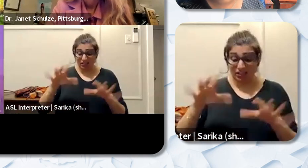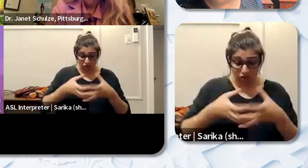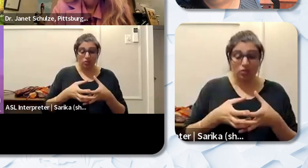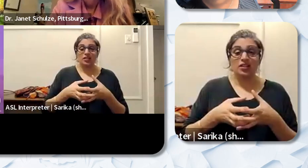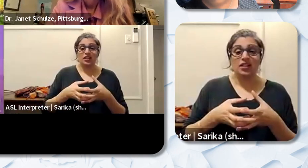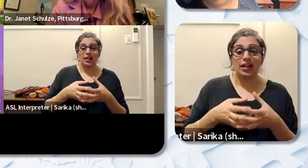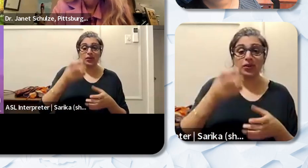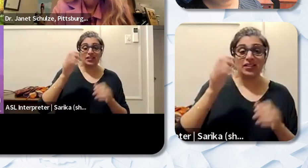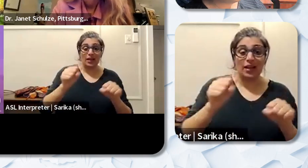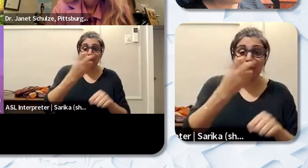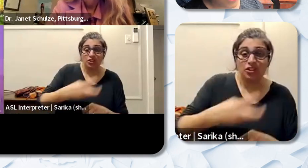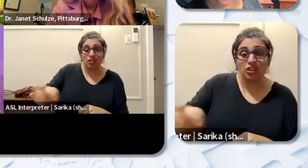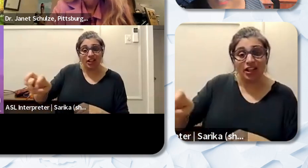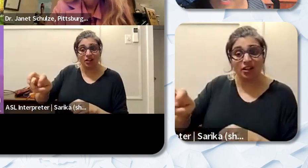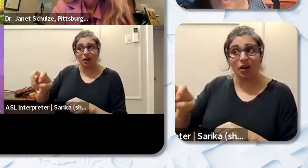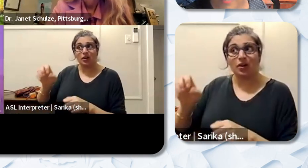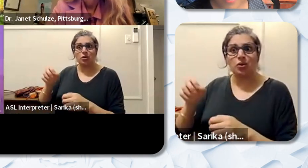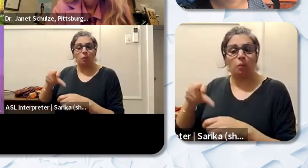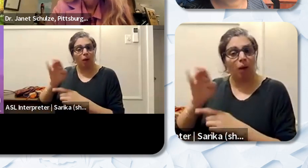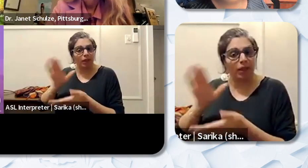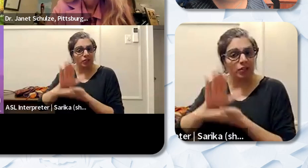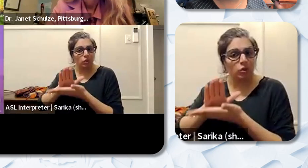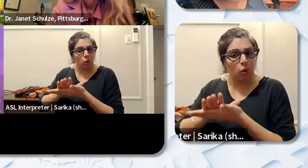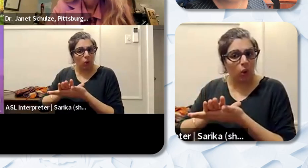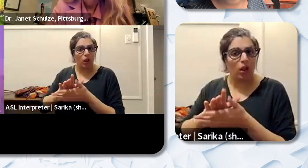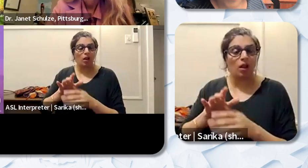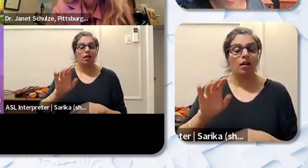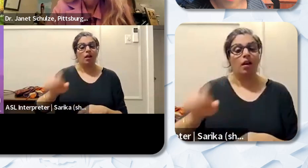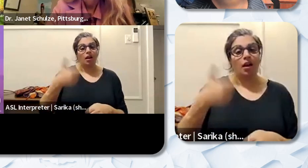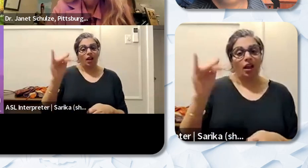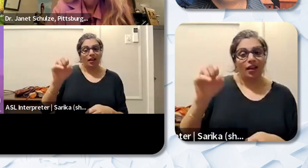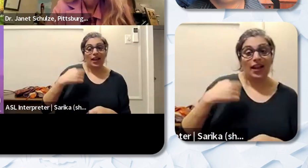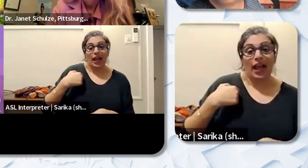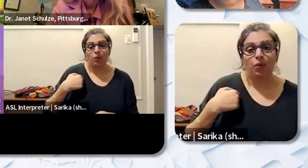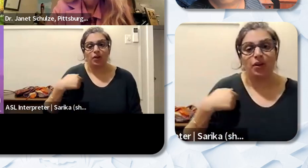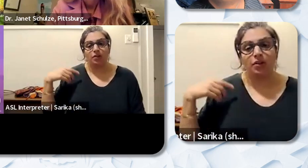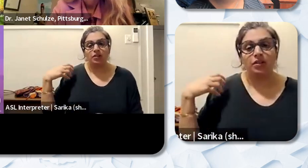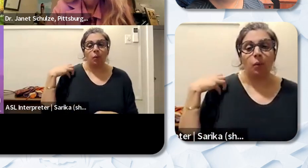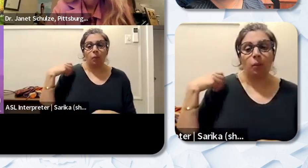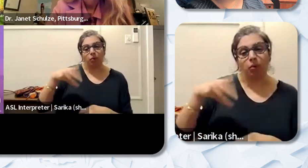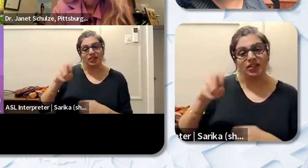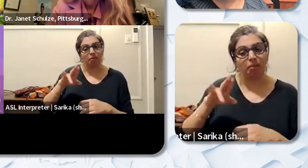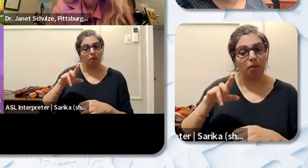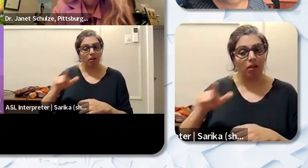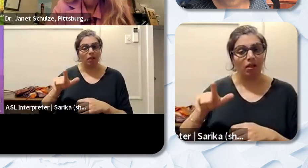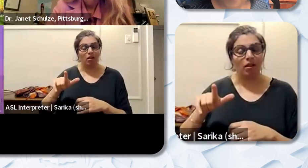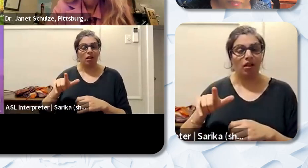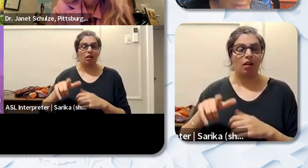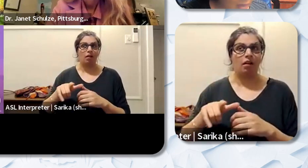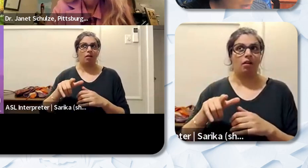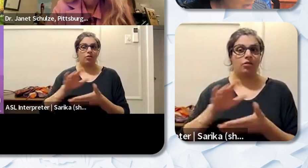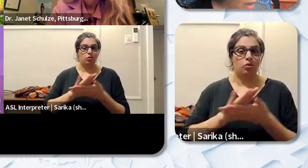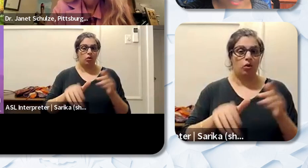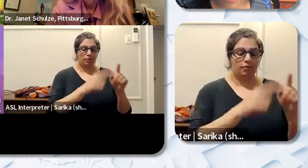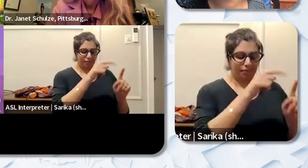That's one case. Another case it's a when I was a principal of a school that was mostly Caucasian